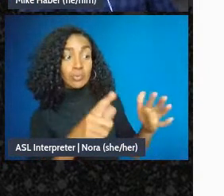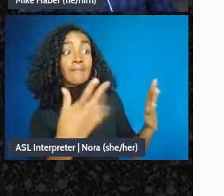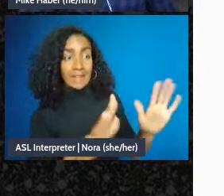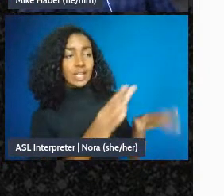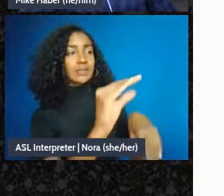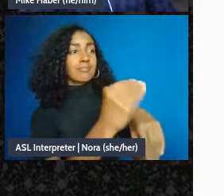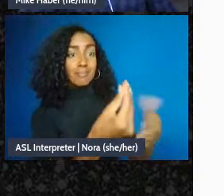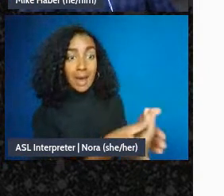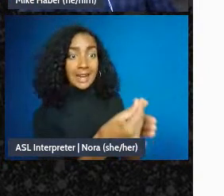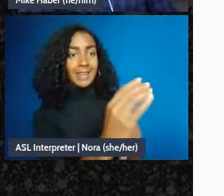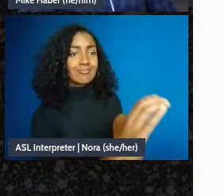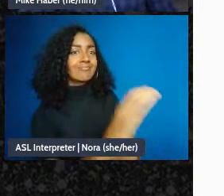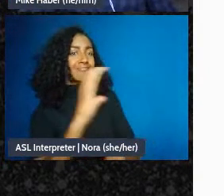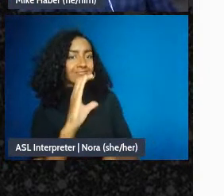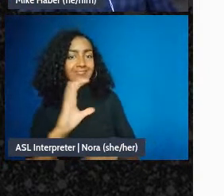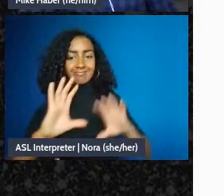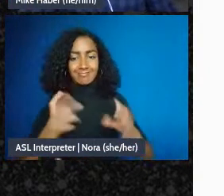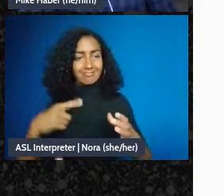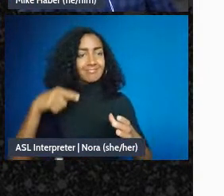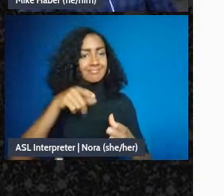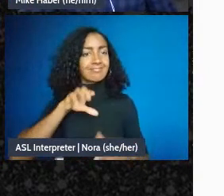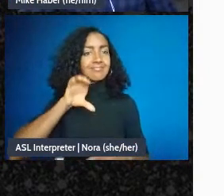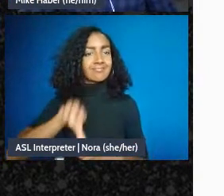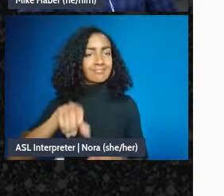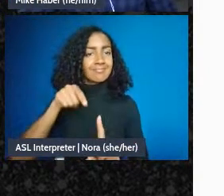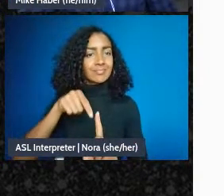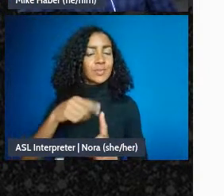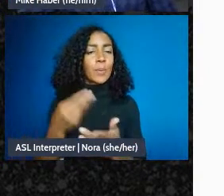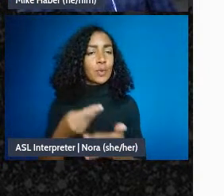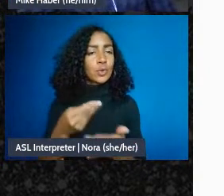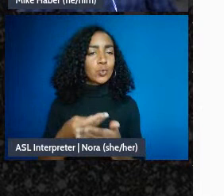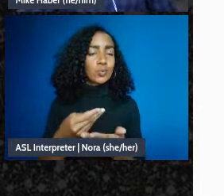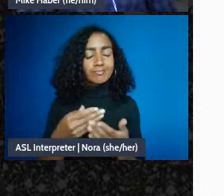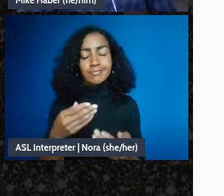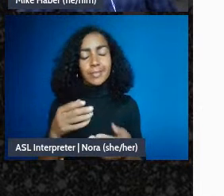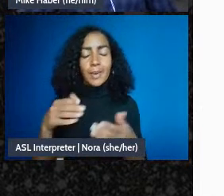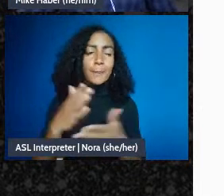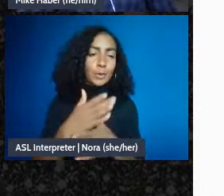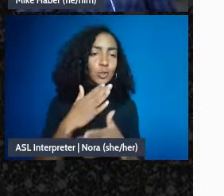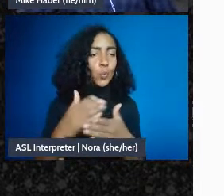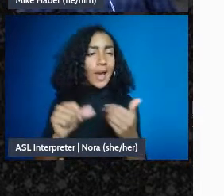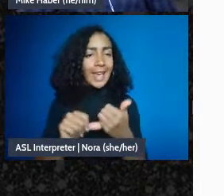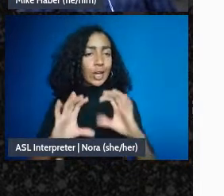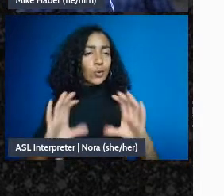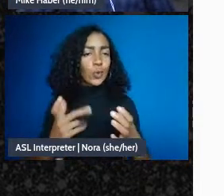spend as you've told them you've would spend it. The advantage of that is that it really